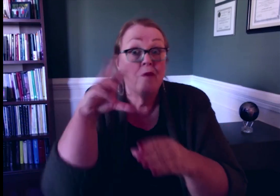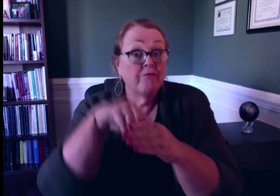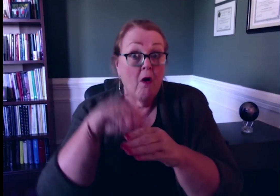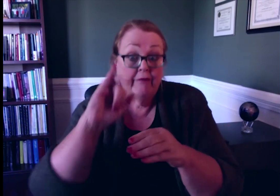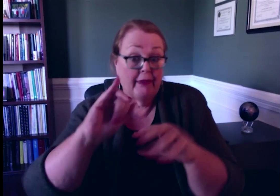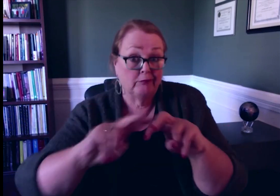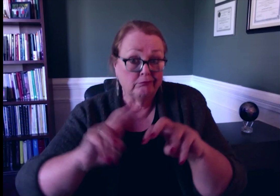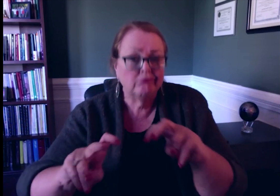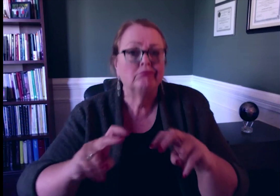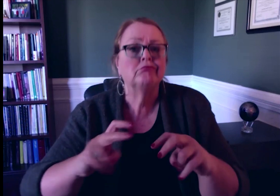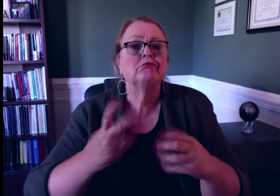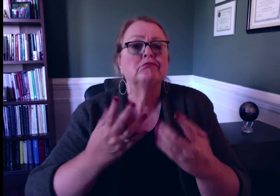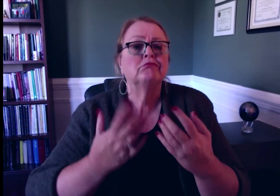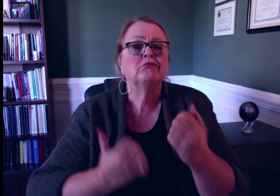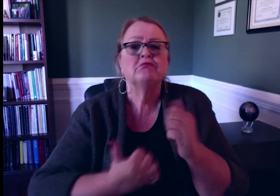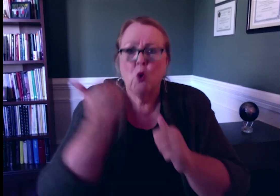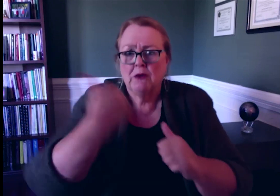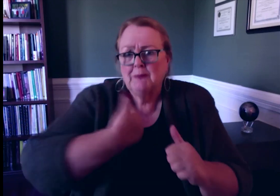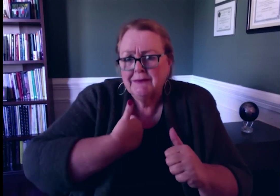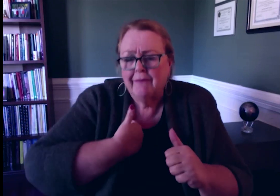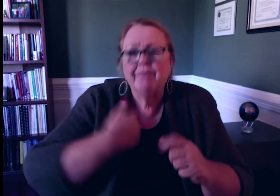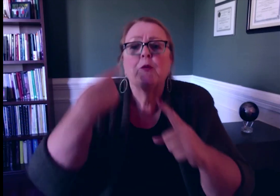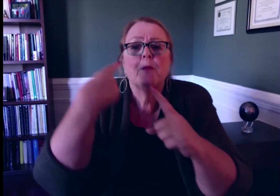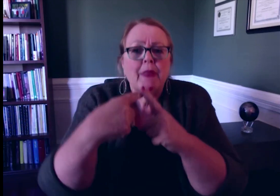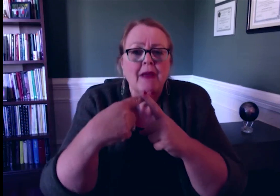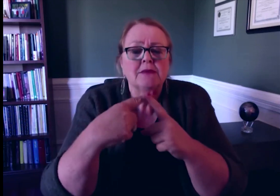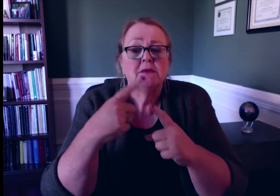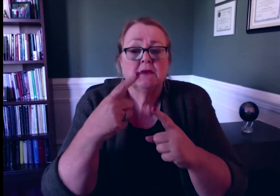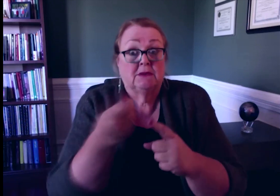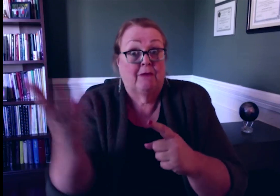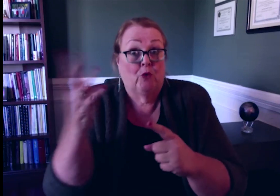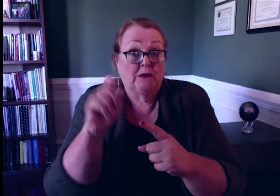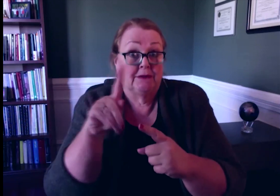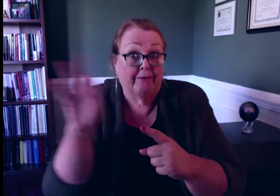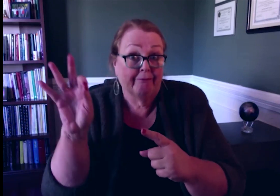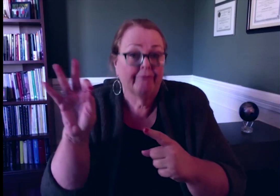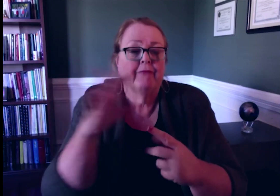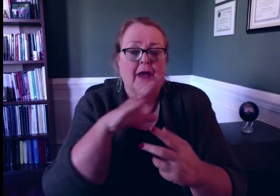Most of the work for this was done by me as the IED, with help from several of our RID